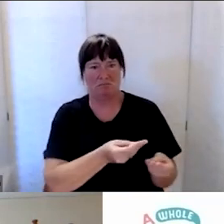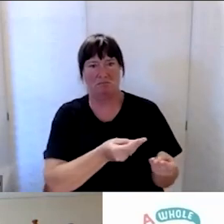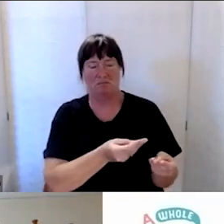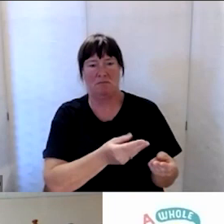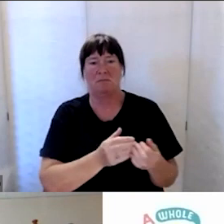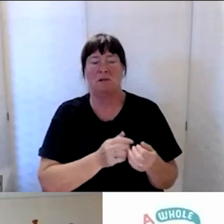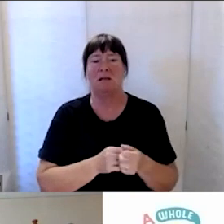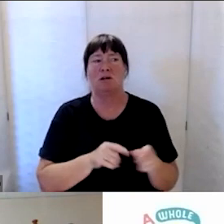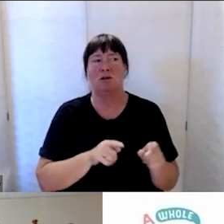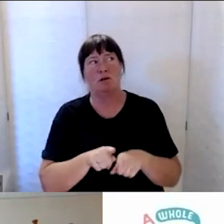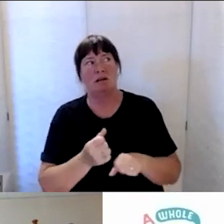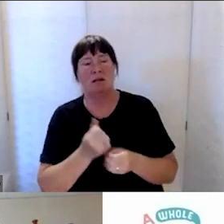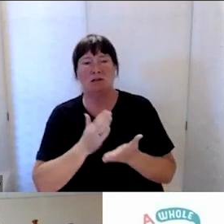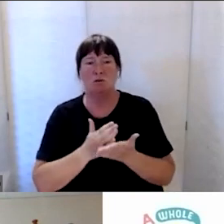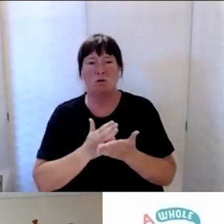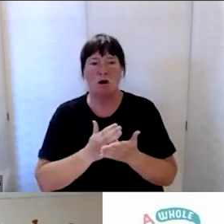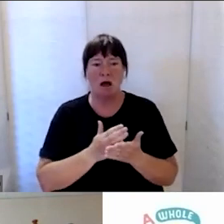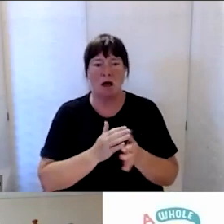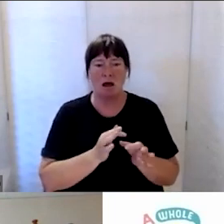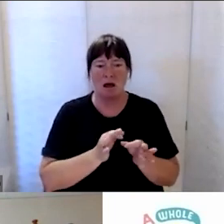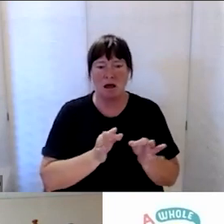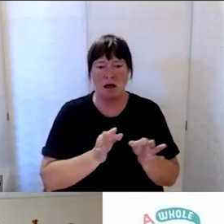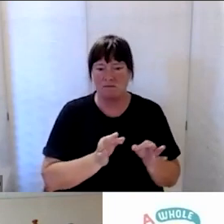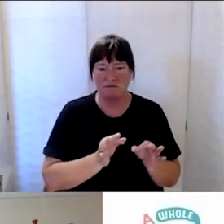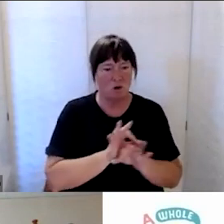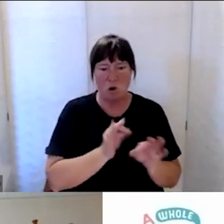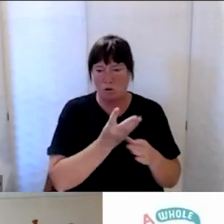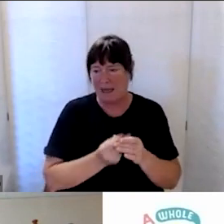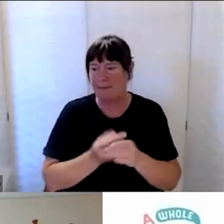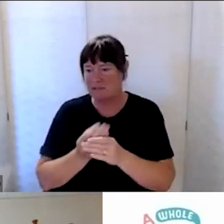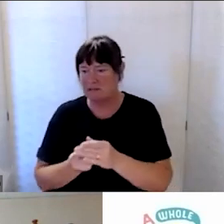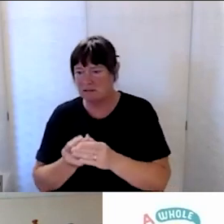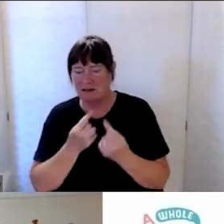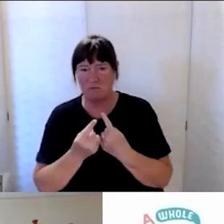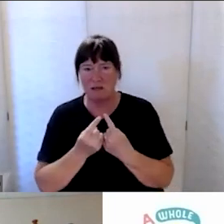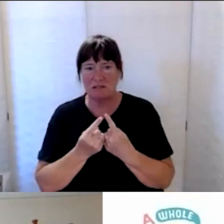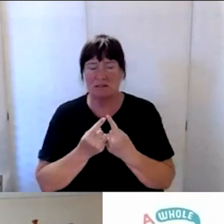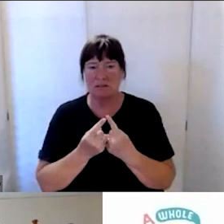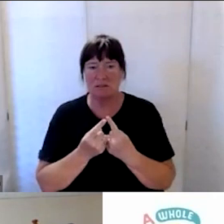trying to make sure that gaps are filled, you know, so that actually occurs all the time.